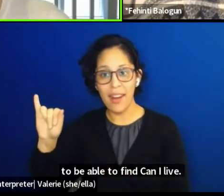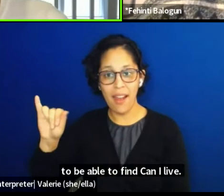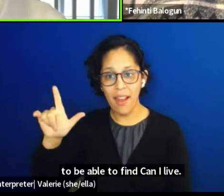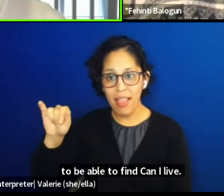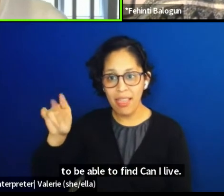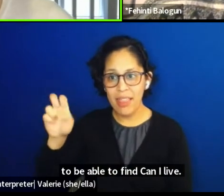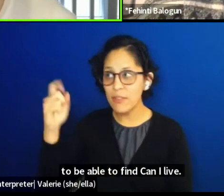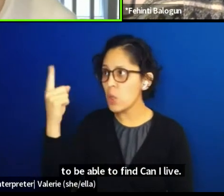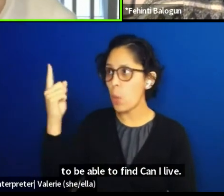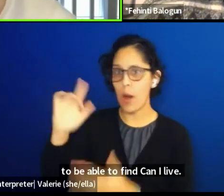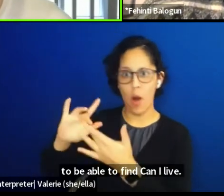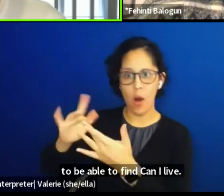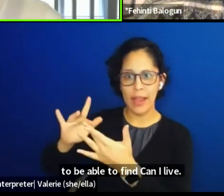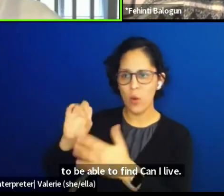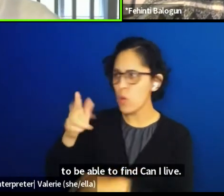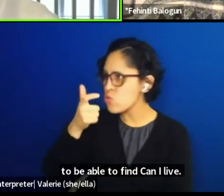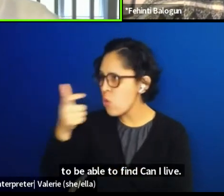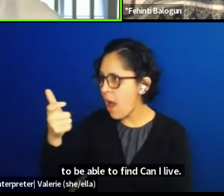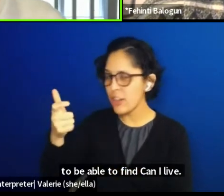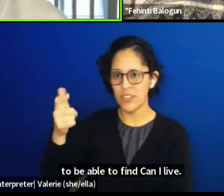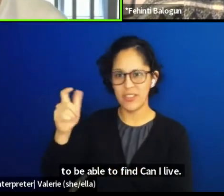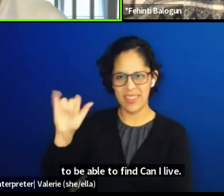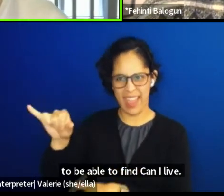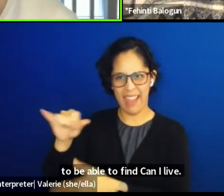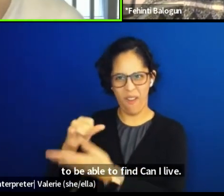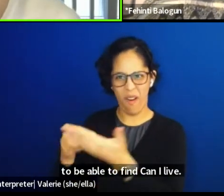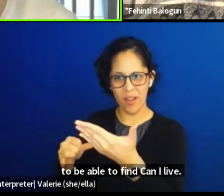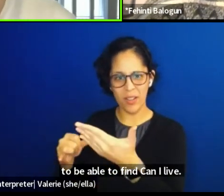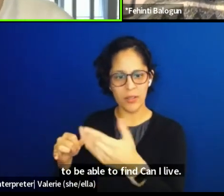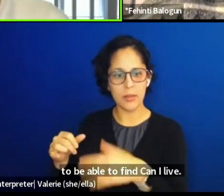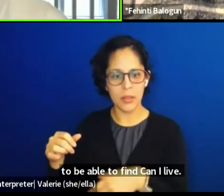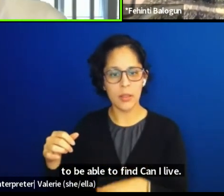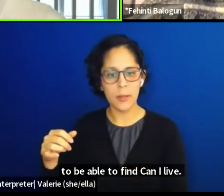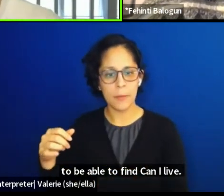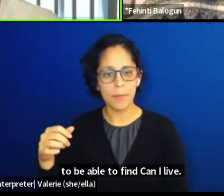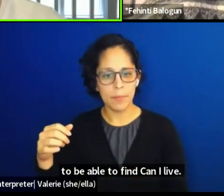or experience that work post COP26, is that gonna come?